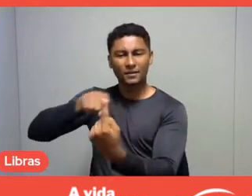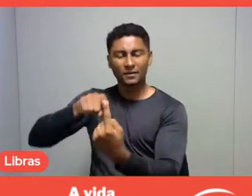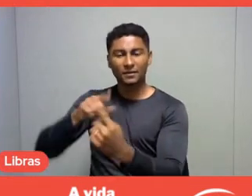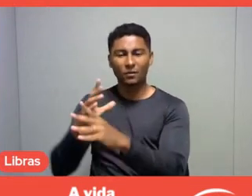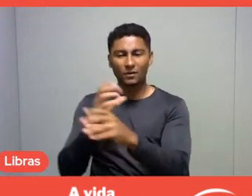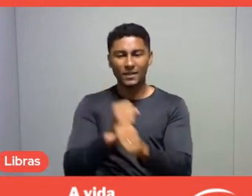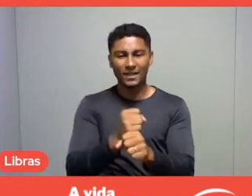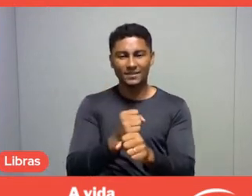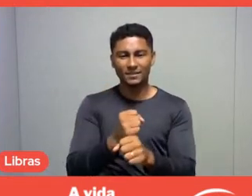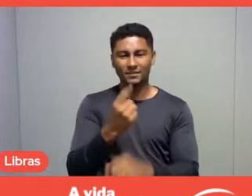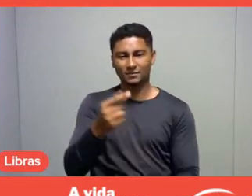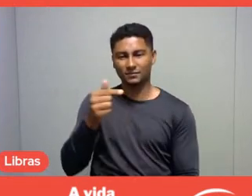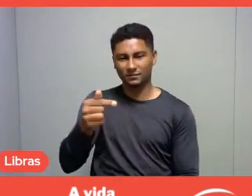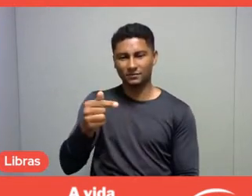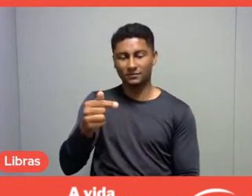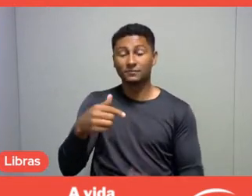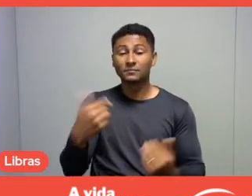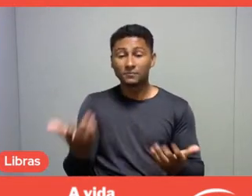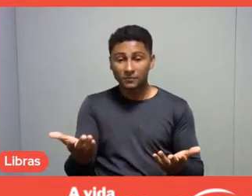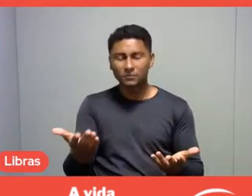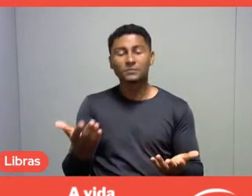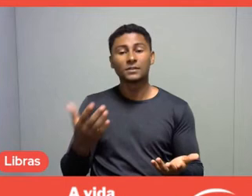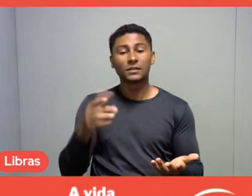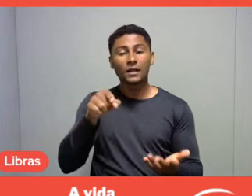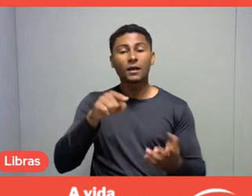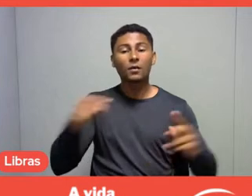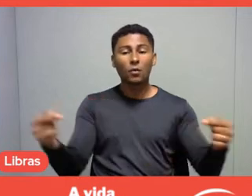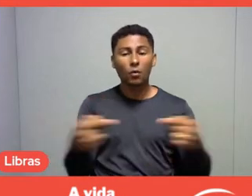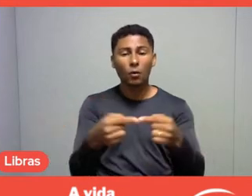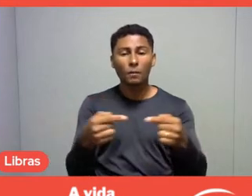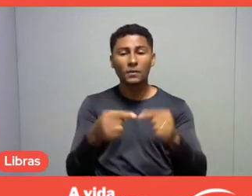and I understand that many of them have to do with leisure and the fruition of leisure.